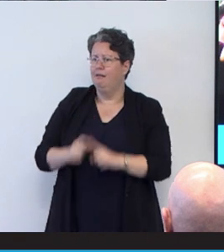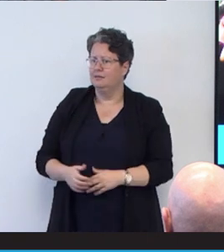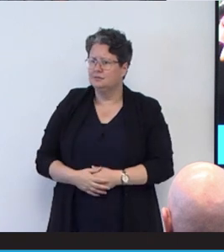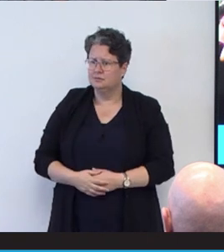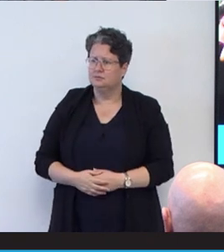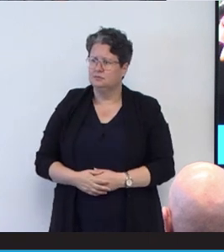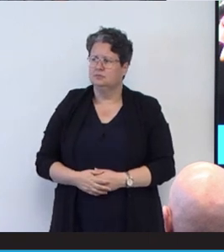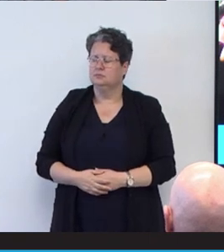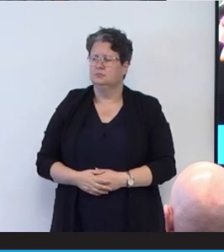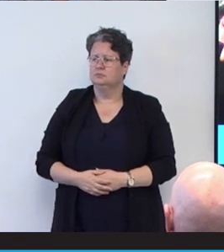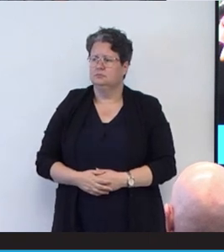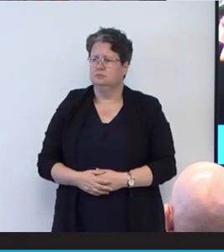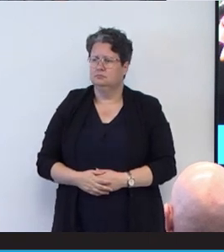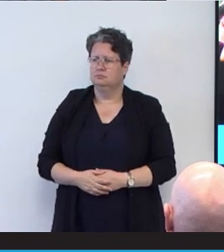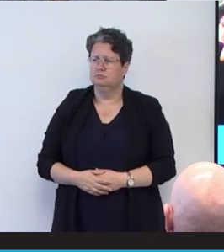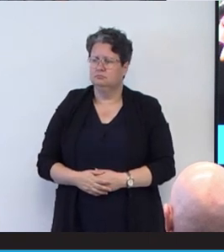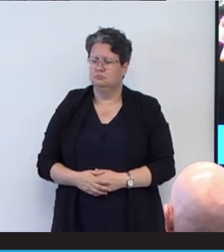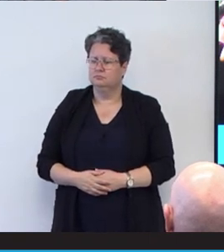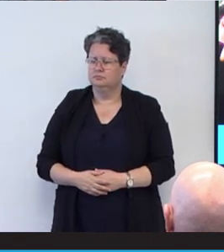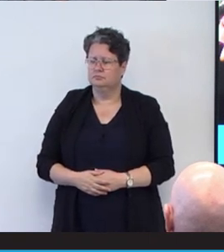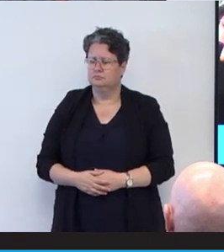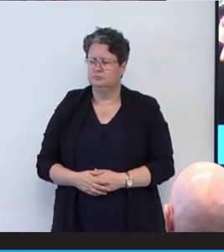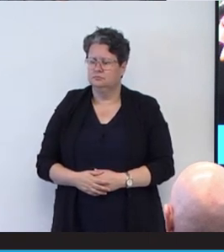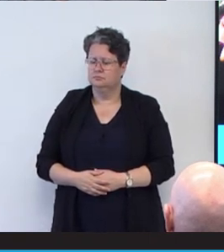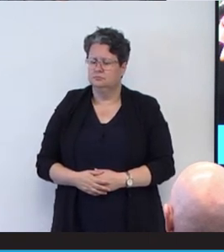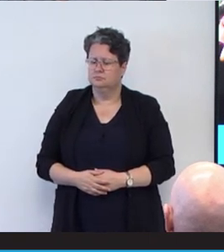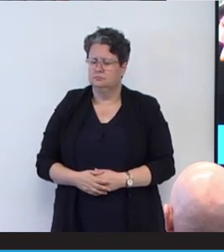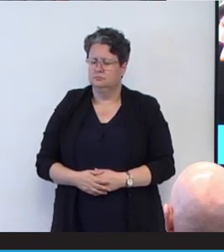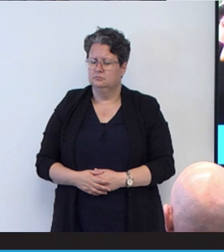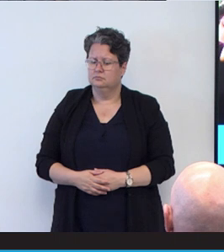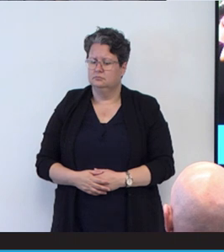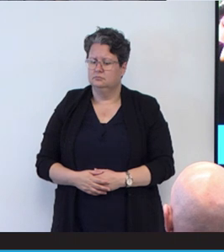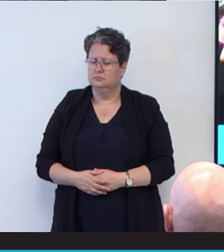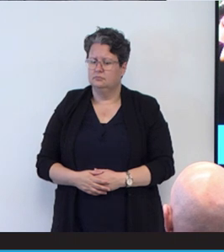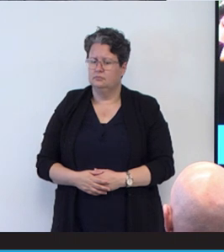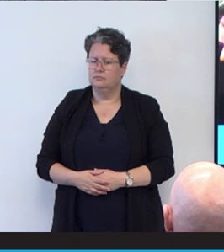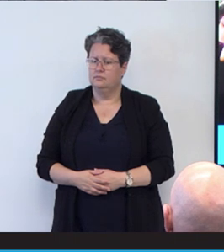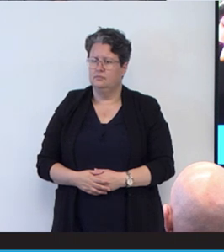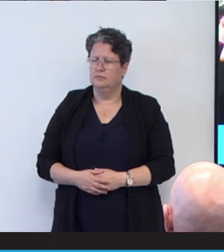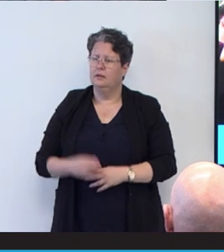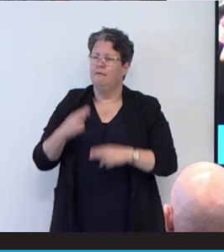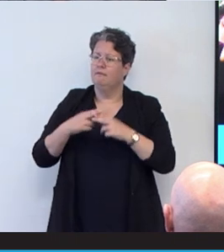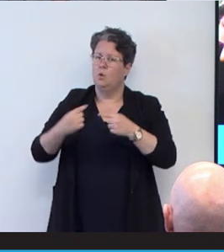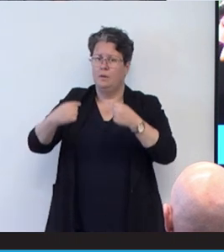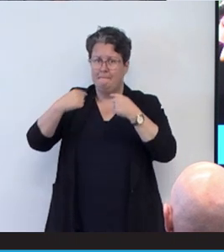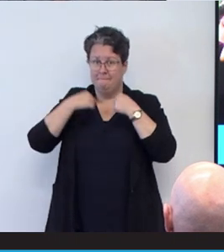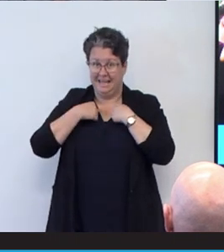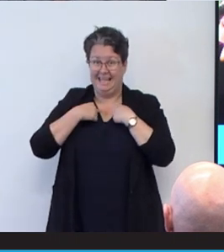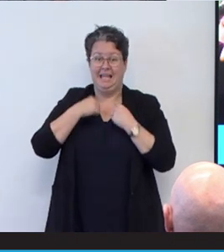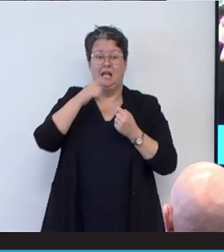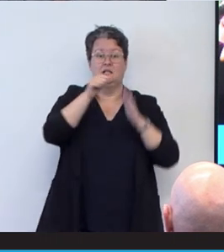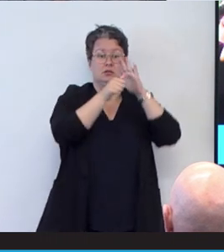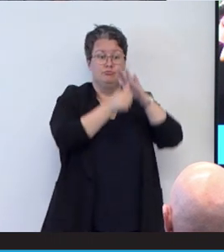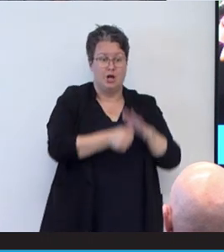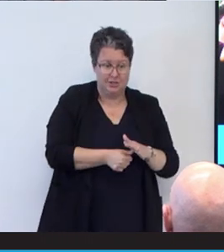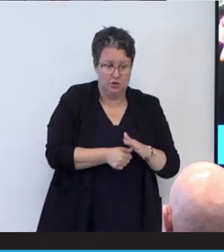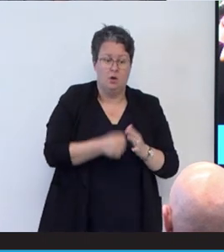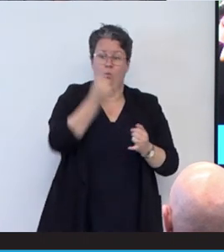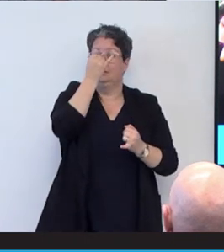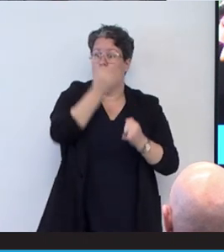Uh, and for me, it was actually a lot more paralyzing than the spinal cord injury had been,